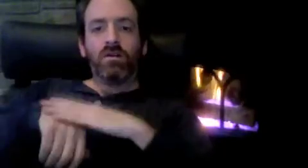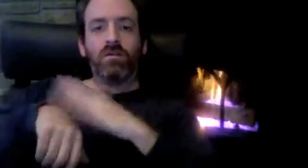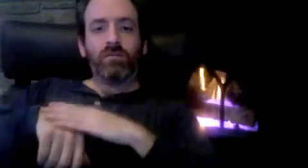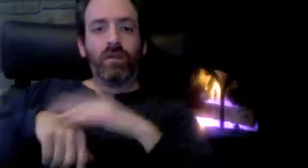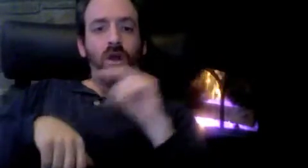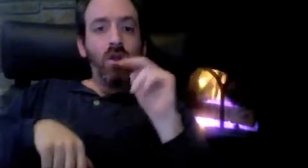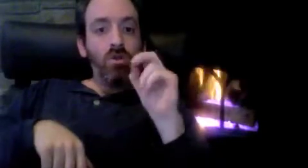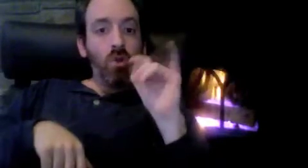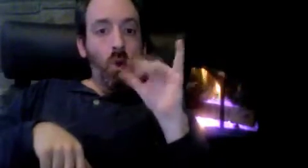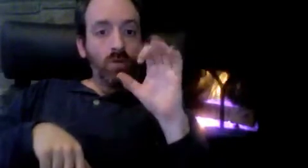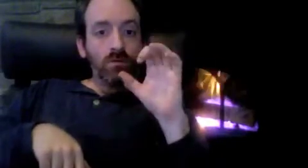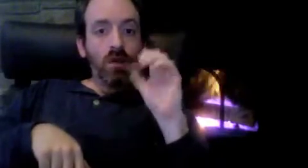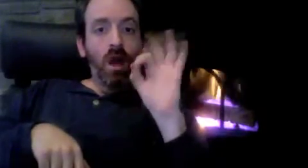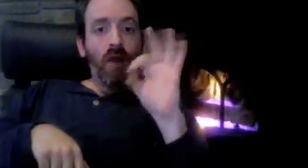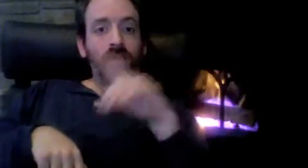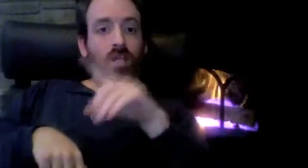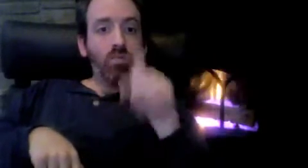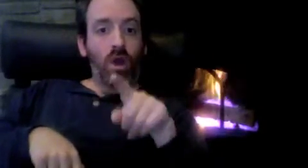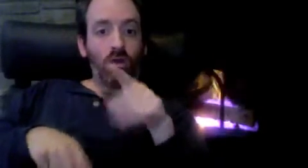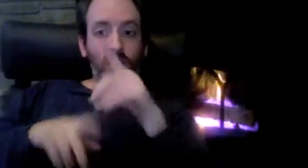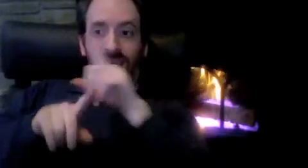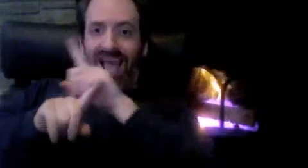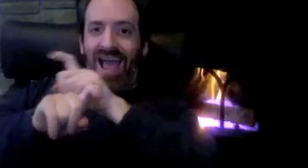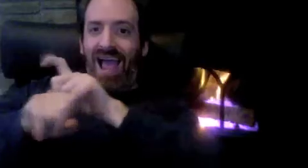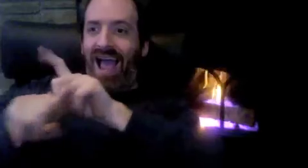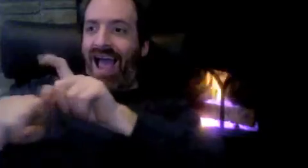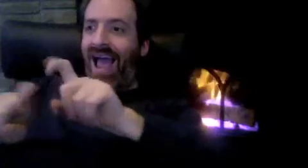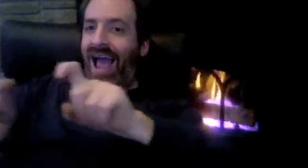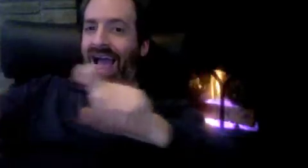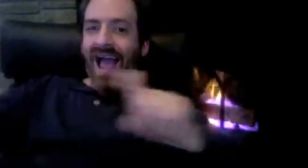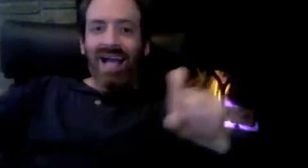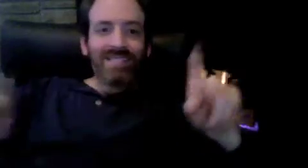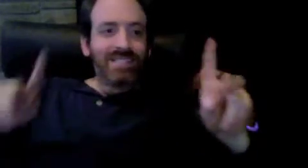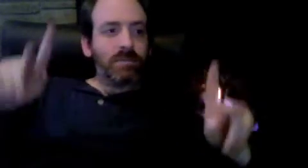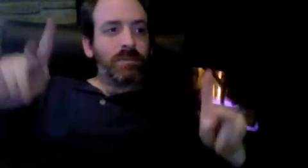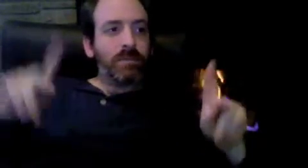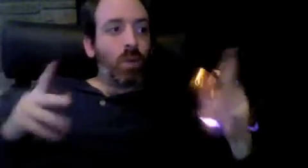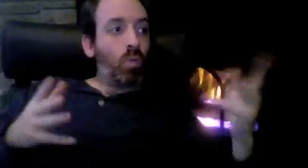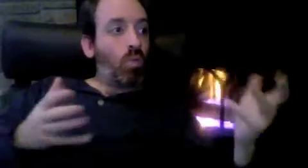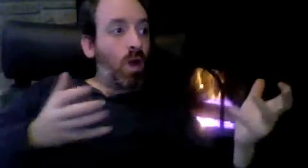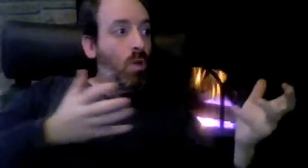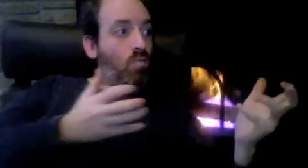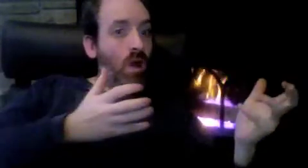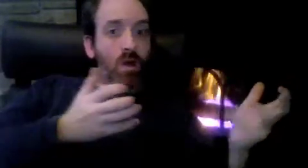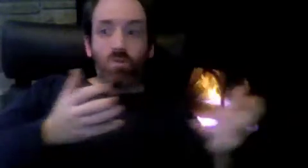They did not follow the normal procedure by initiating Notice Of Inquiry (NOI). NOI requires FCC to ask public for their